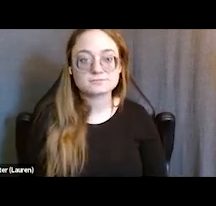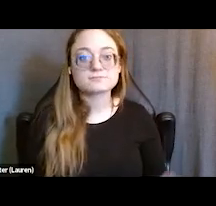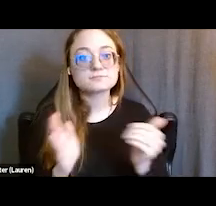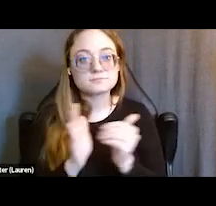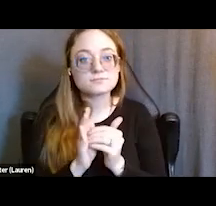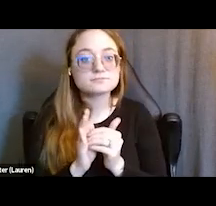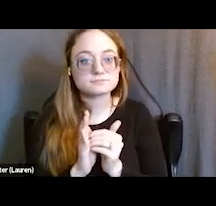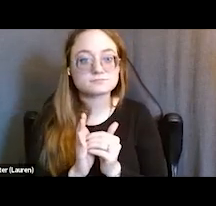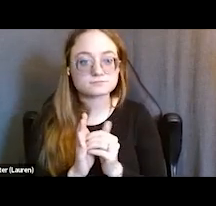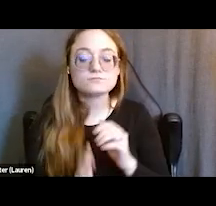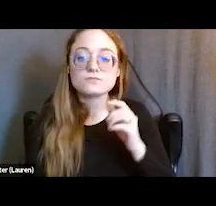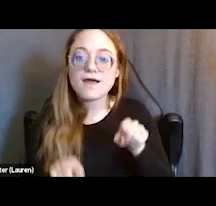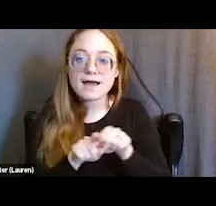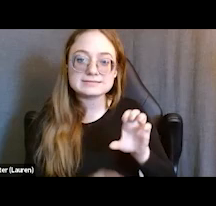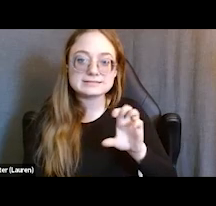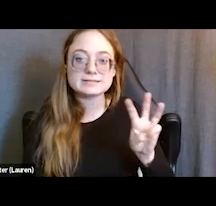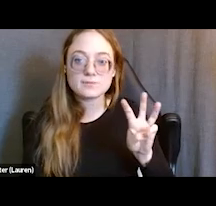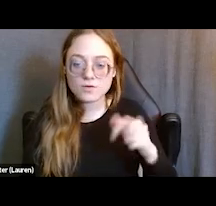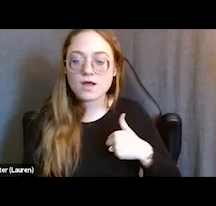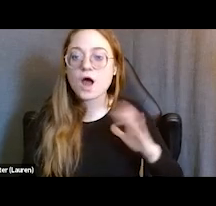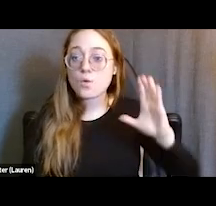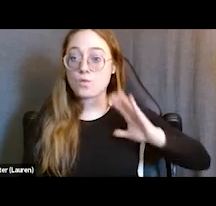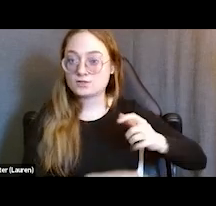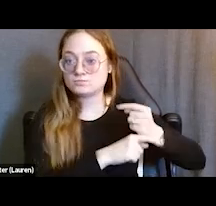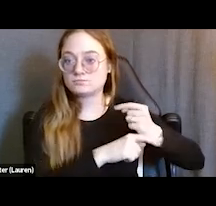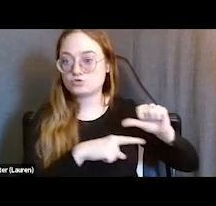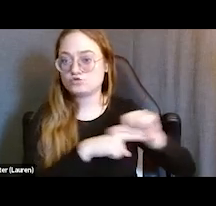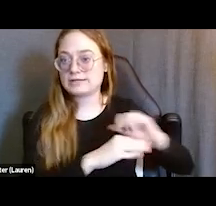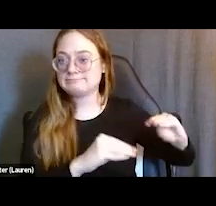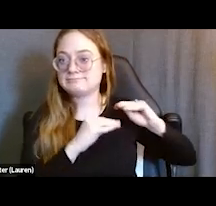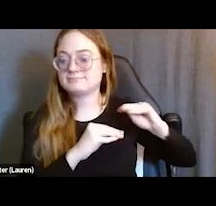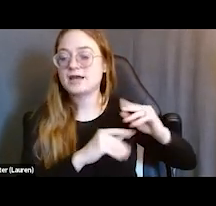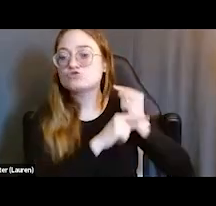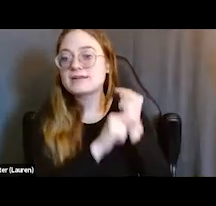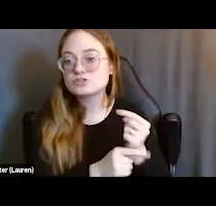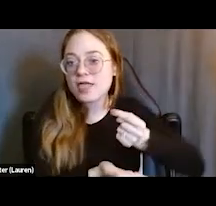I was very much trained in a traditional therapy models, right, of CBT short-term.